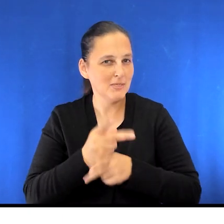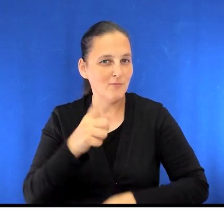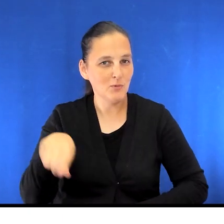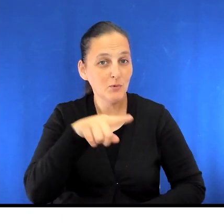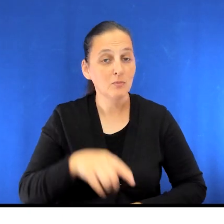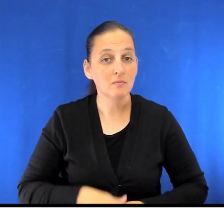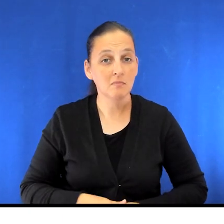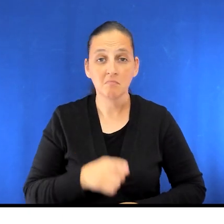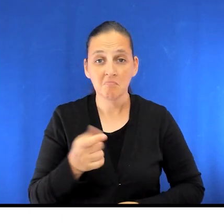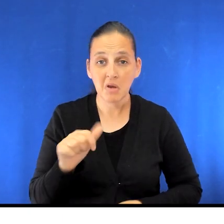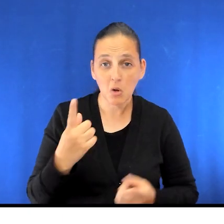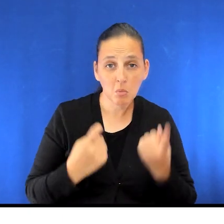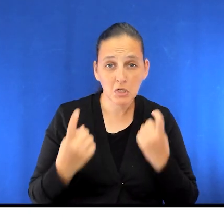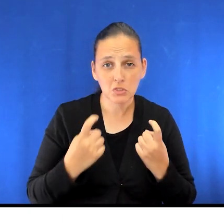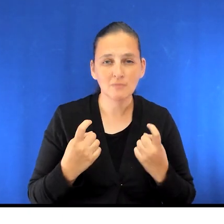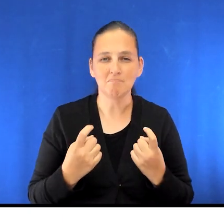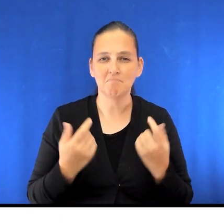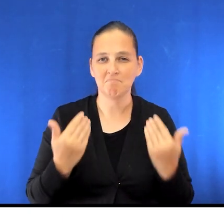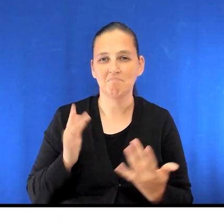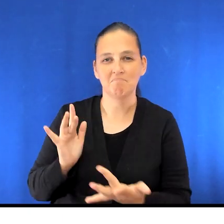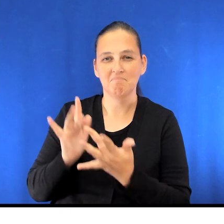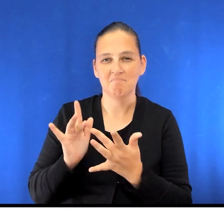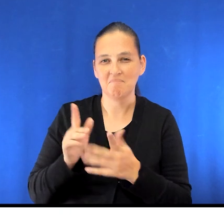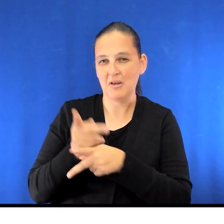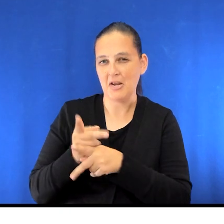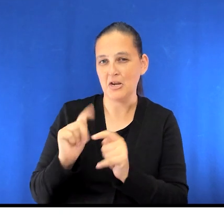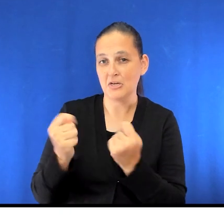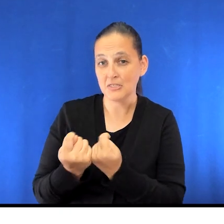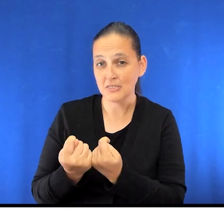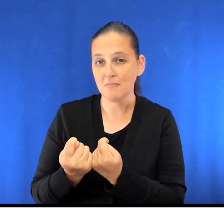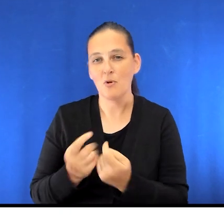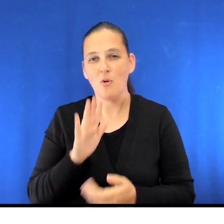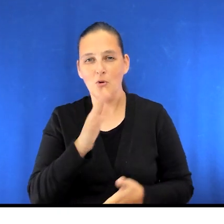And if you have any questions, please reach out to your care team or primary care provider.